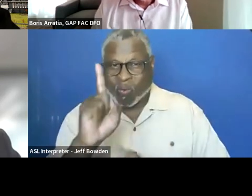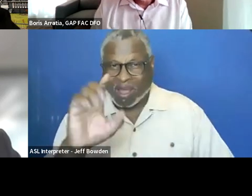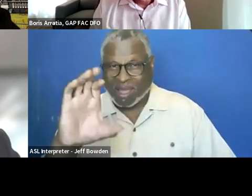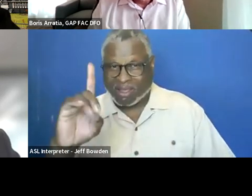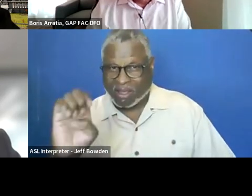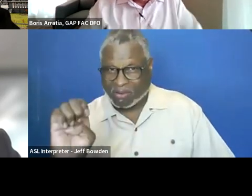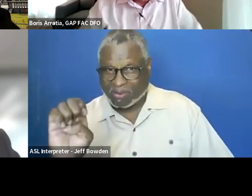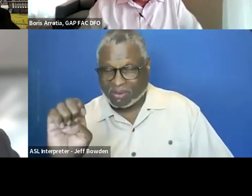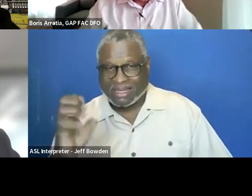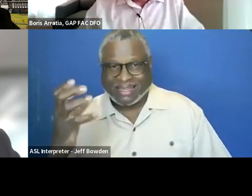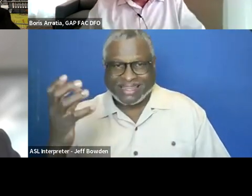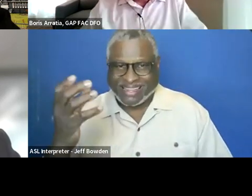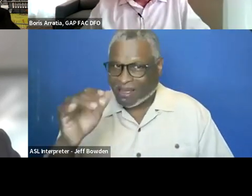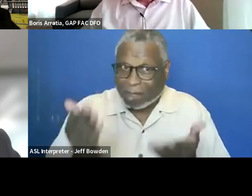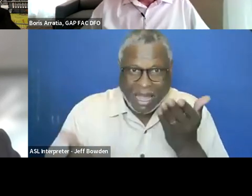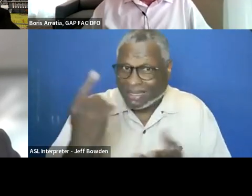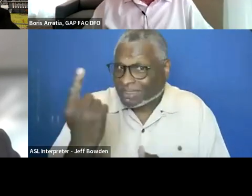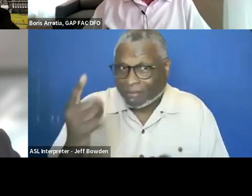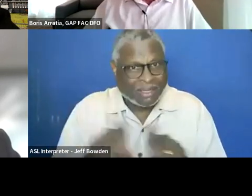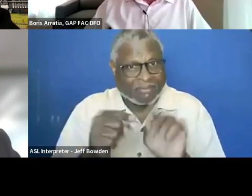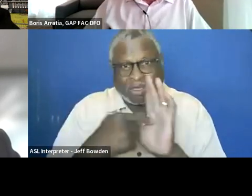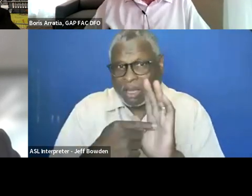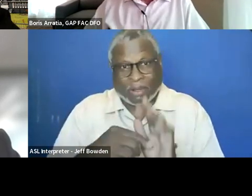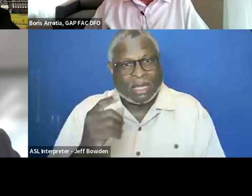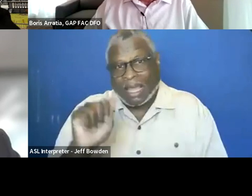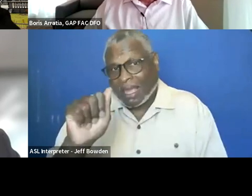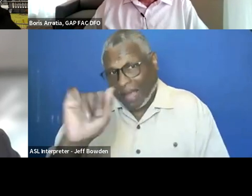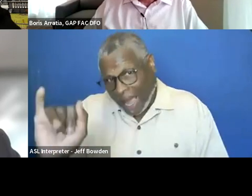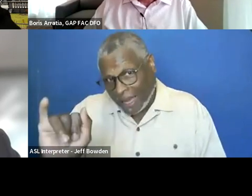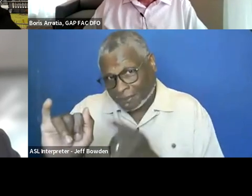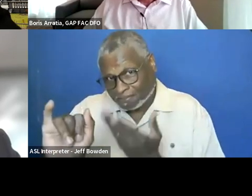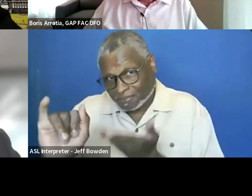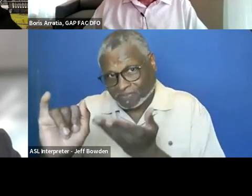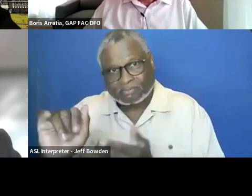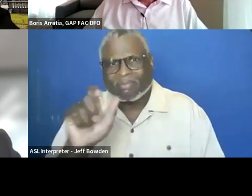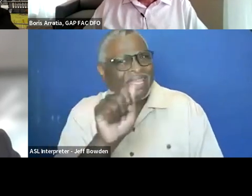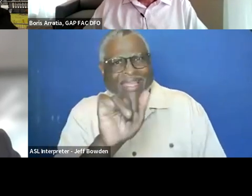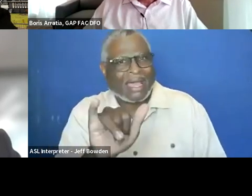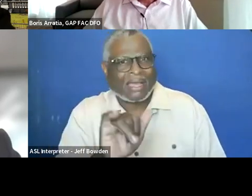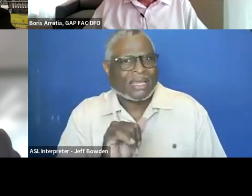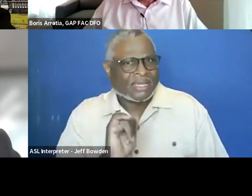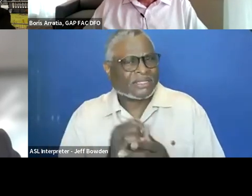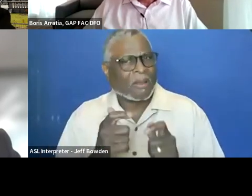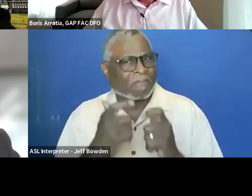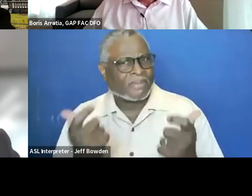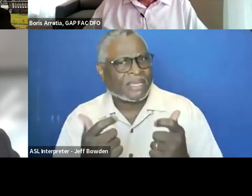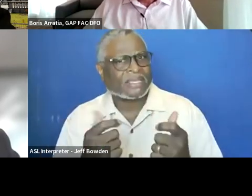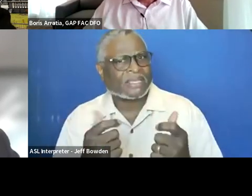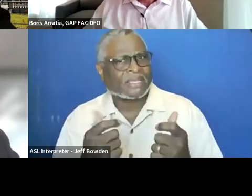And there could be things like artificial intelligence. Artificial intelligence is big into all sorts of things.